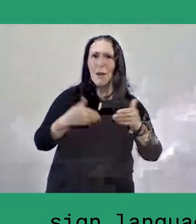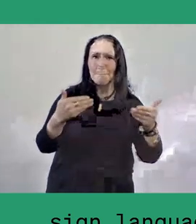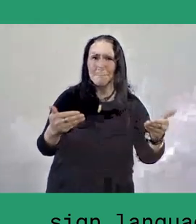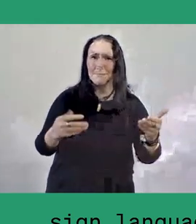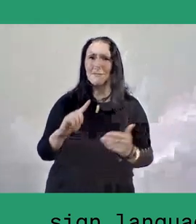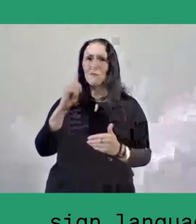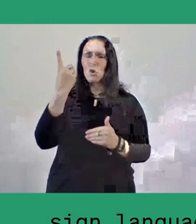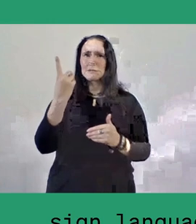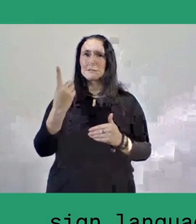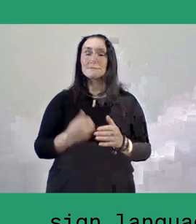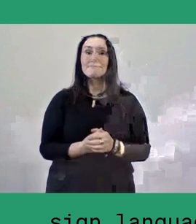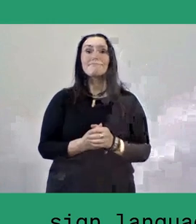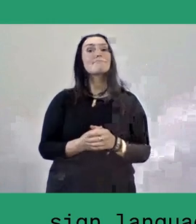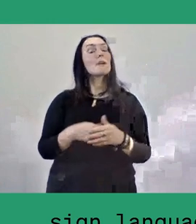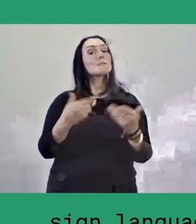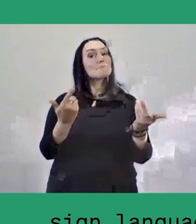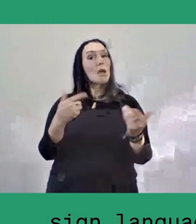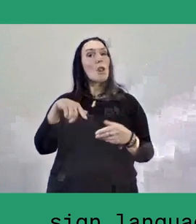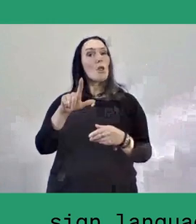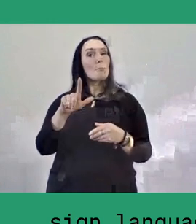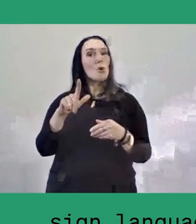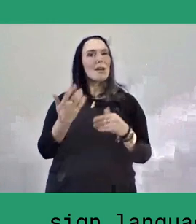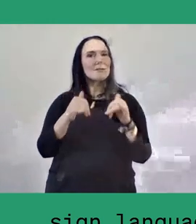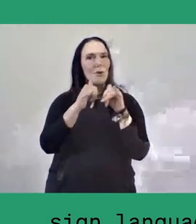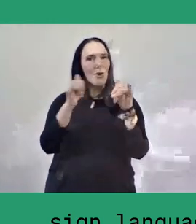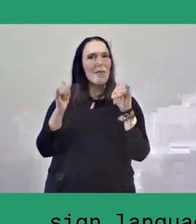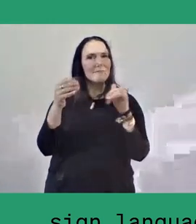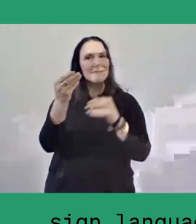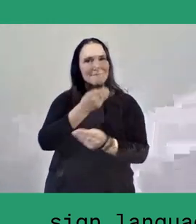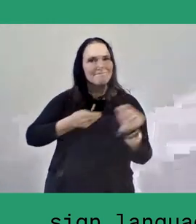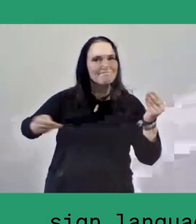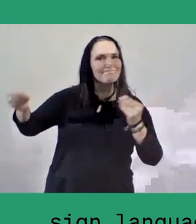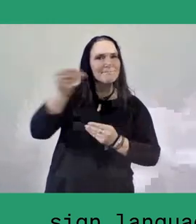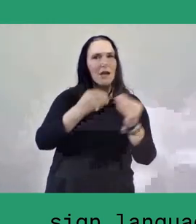lumbung calling consists of a series of conversations with a variety of guests